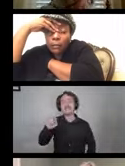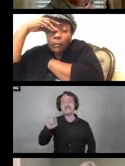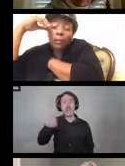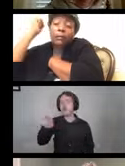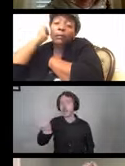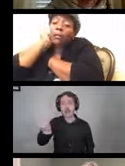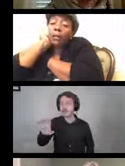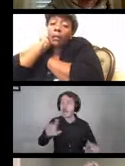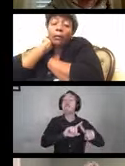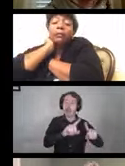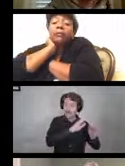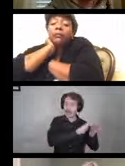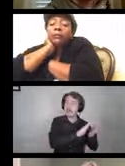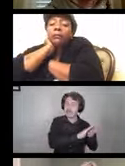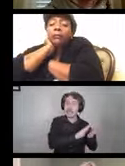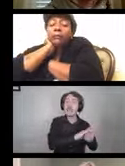The cleaning and disinfection of the device